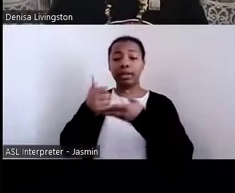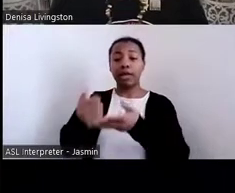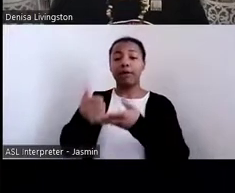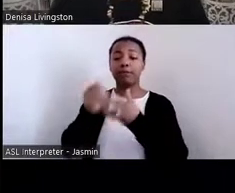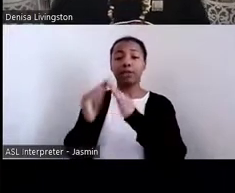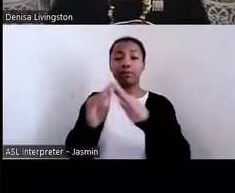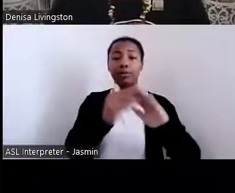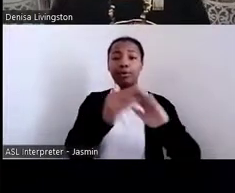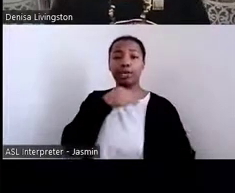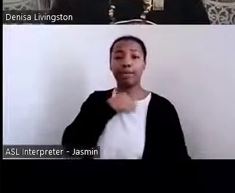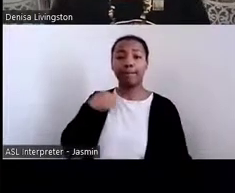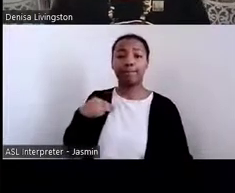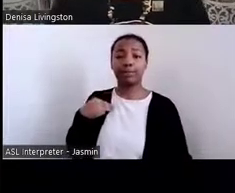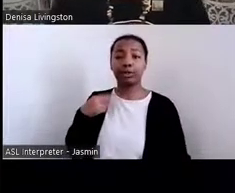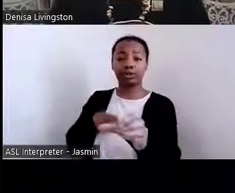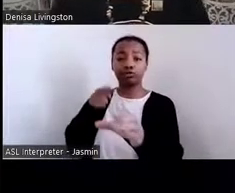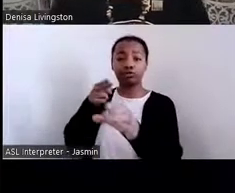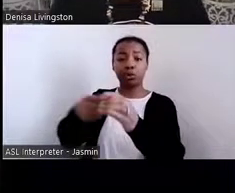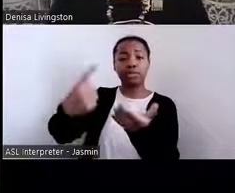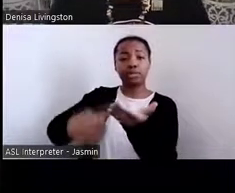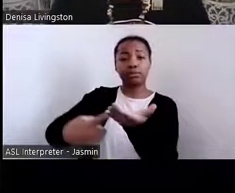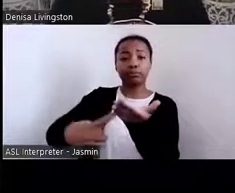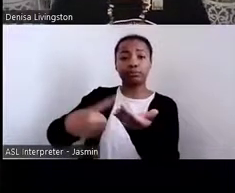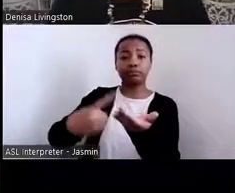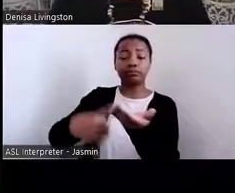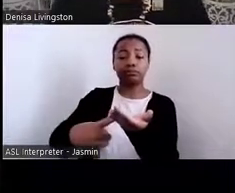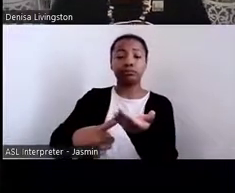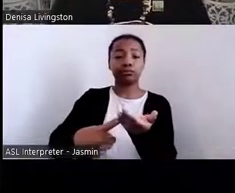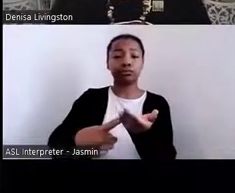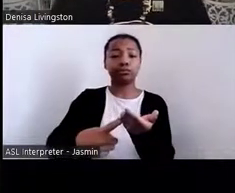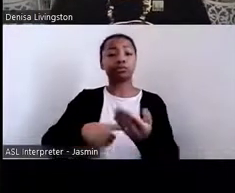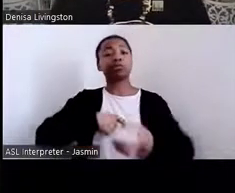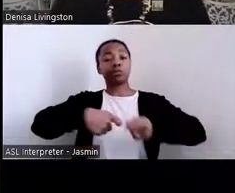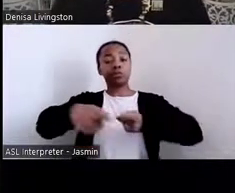the table to be able to author pieces of legislation to be a